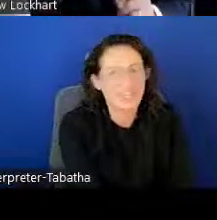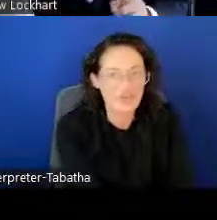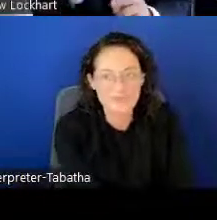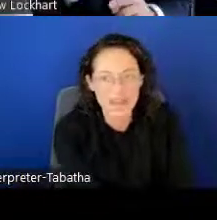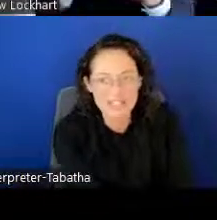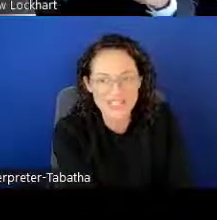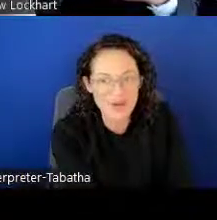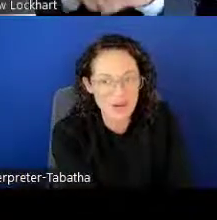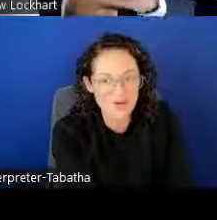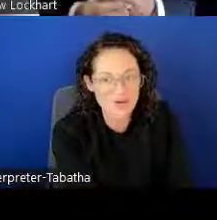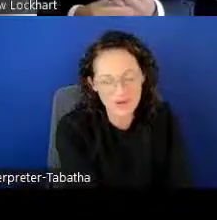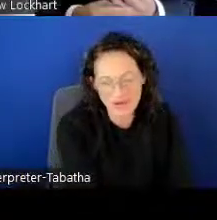Now we're back to where we were.